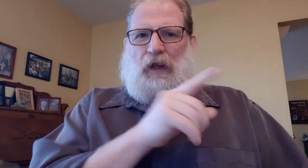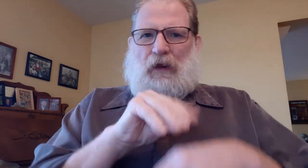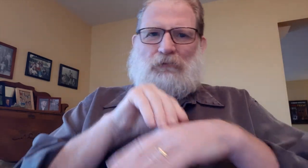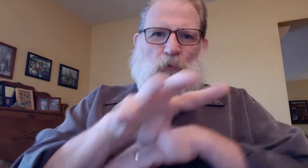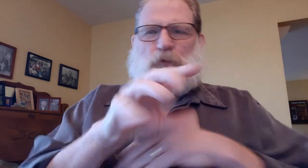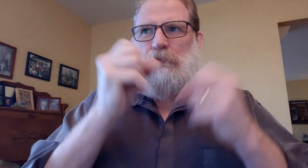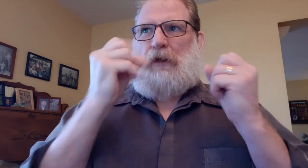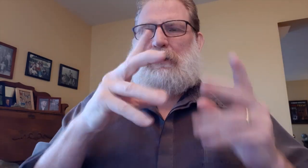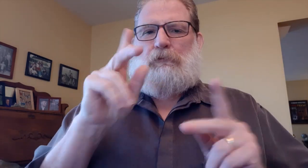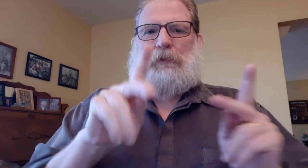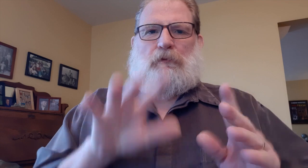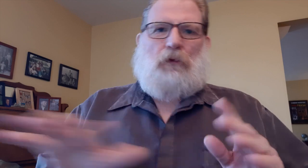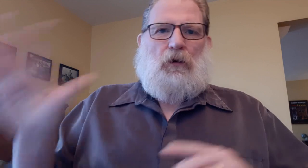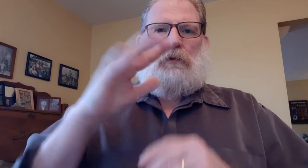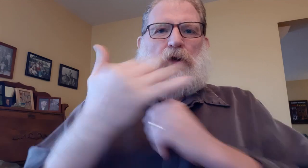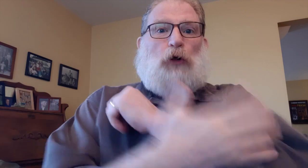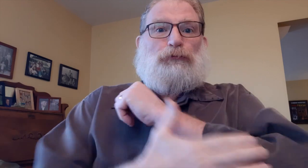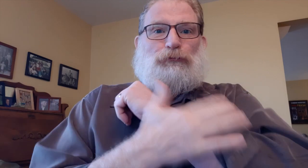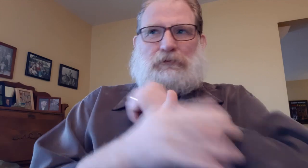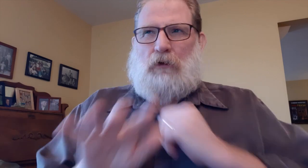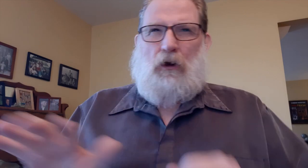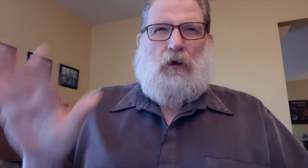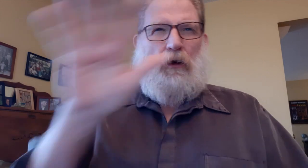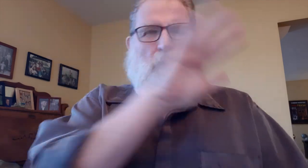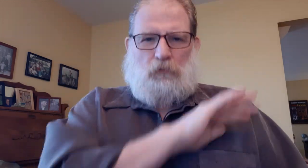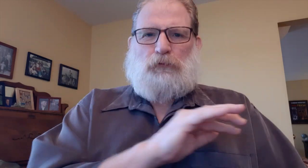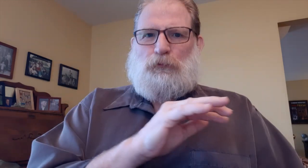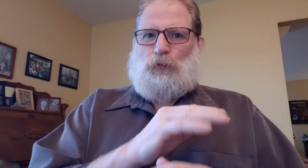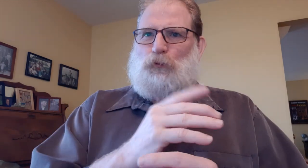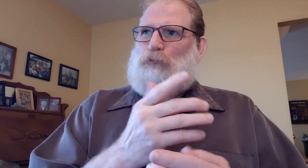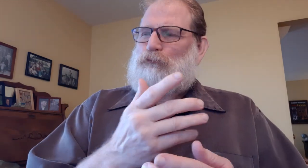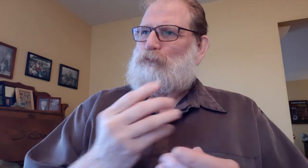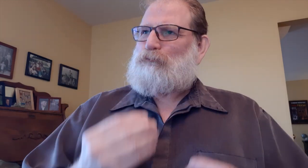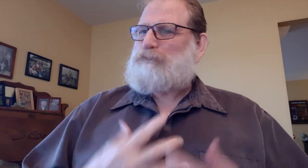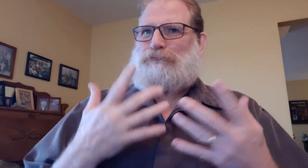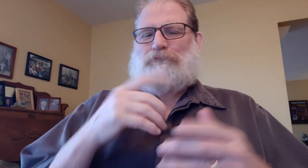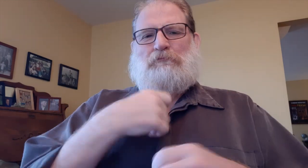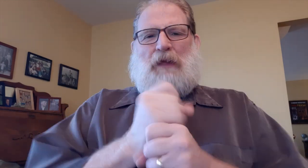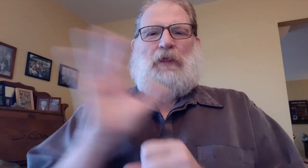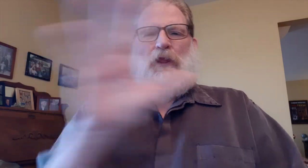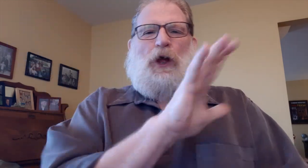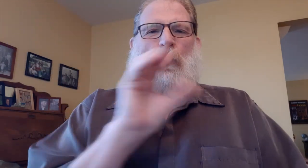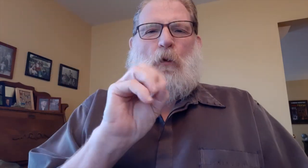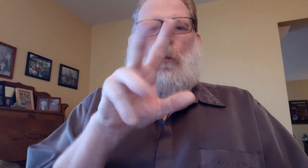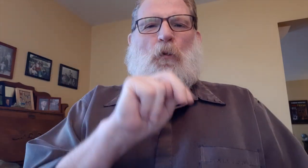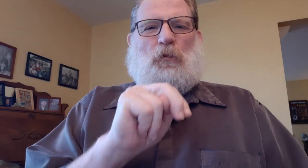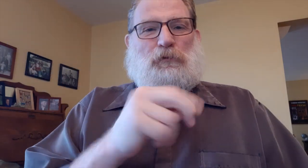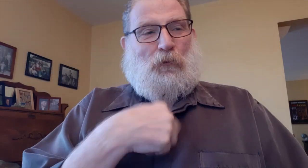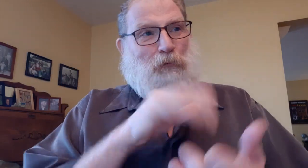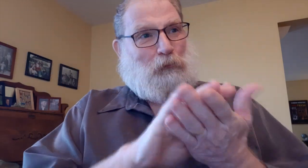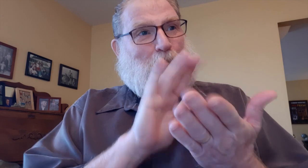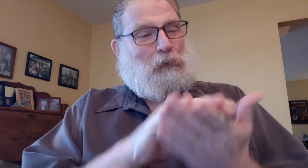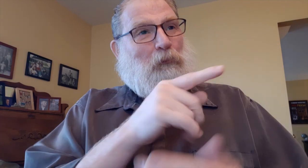I am sure that their films have influenced many people all over to make their own films.